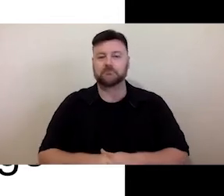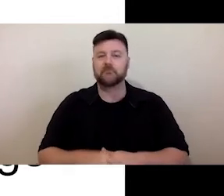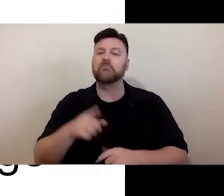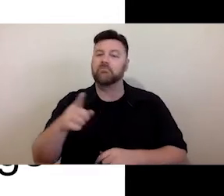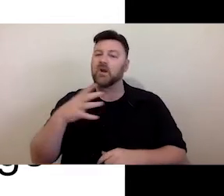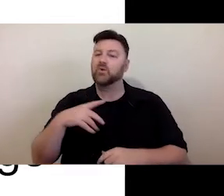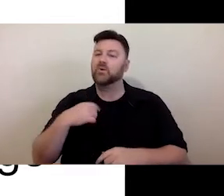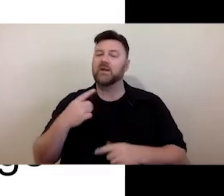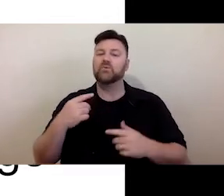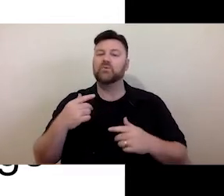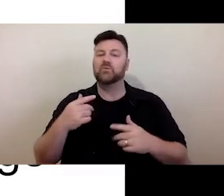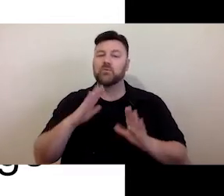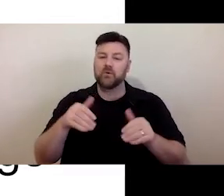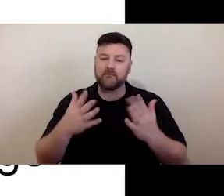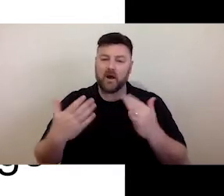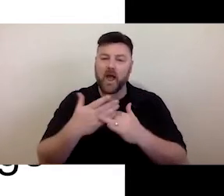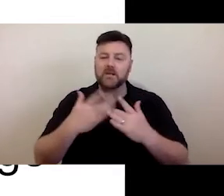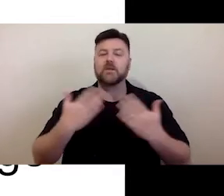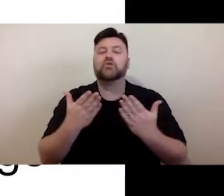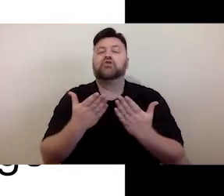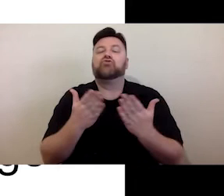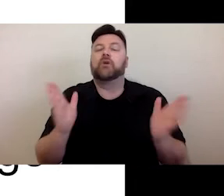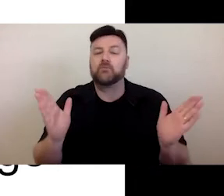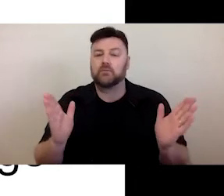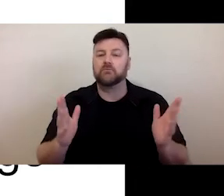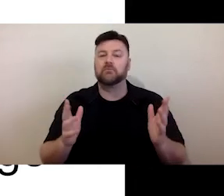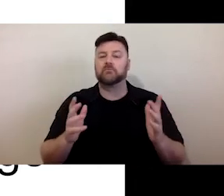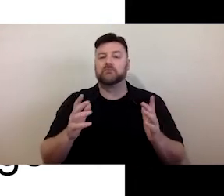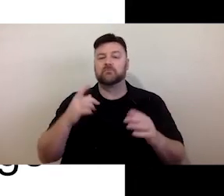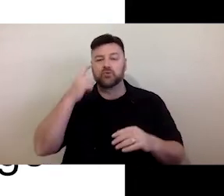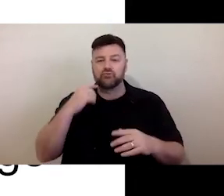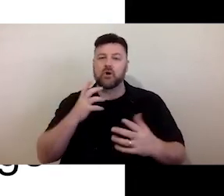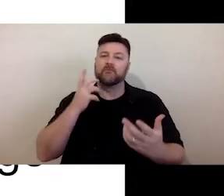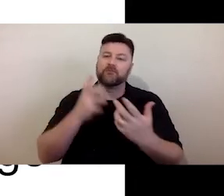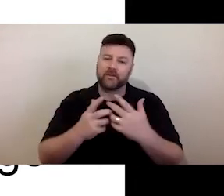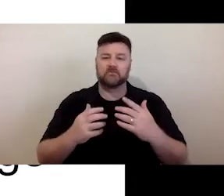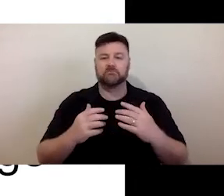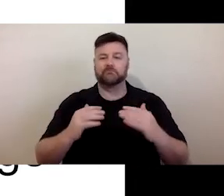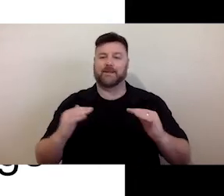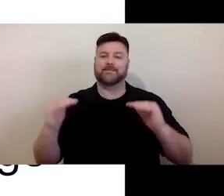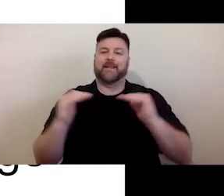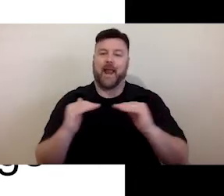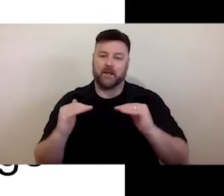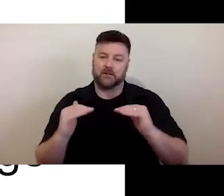general and be able to meet the standard of requirements for the